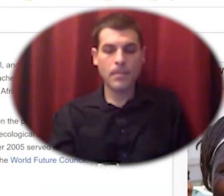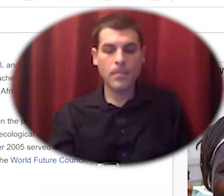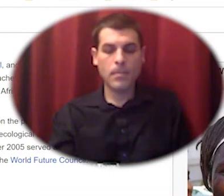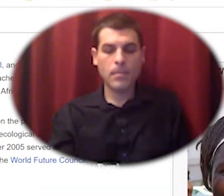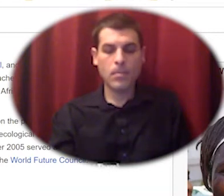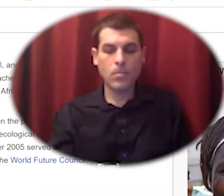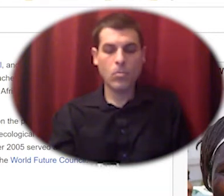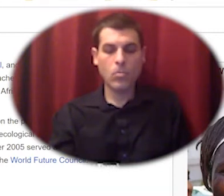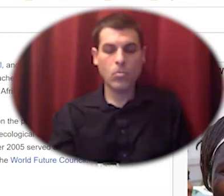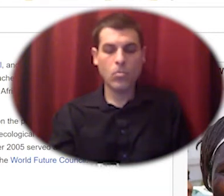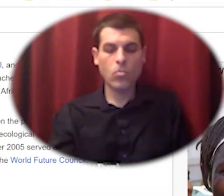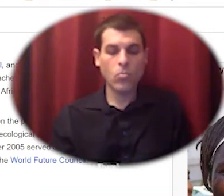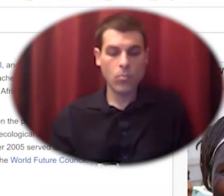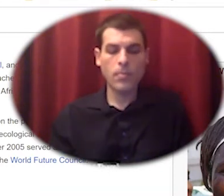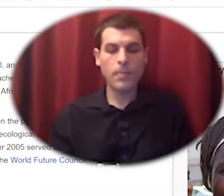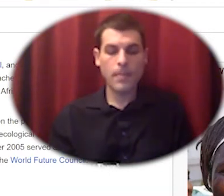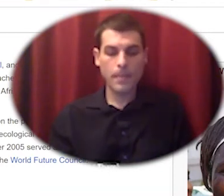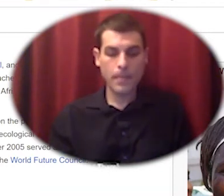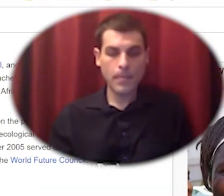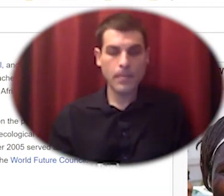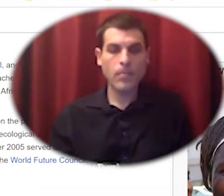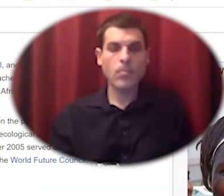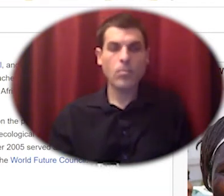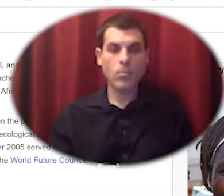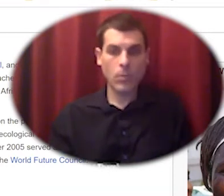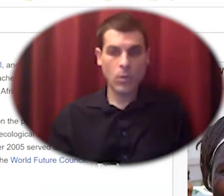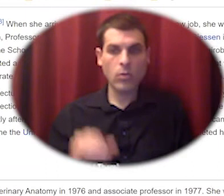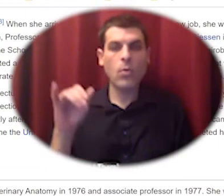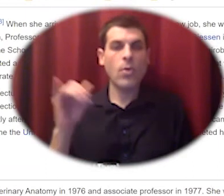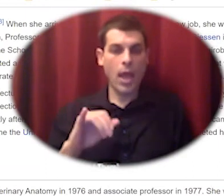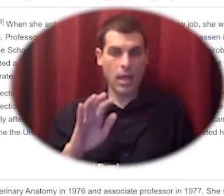so that that's great big scale and i want to talk about one more great big scale